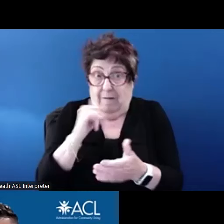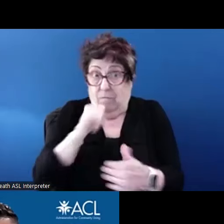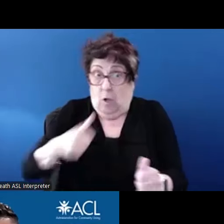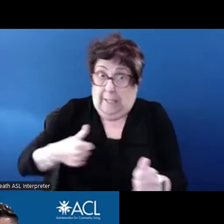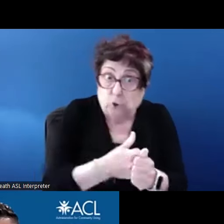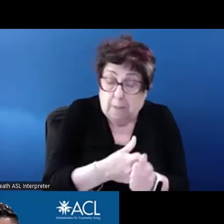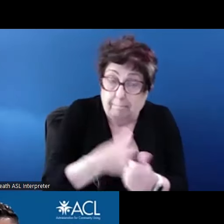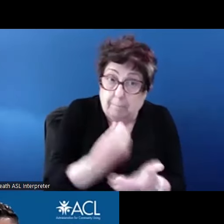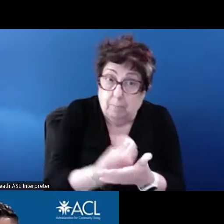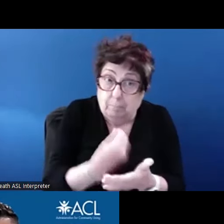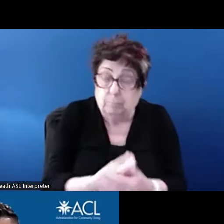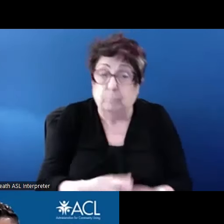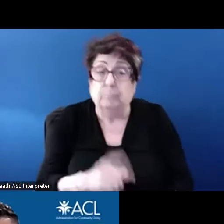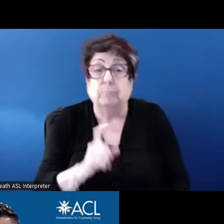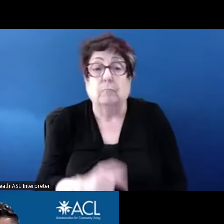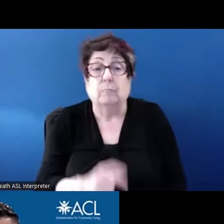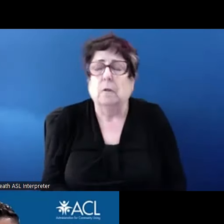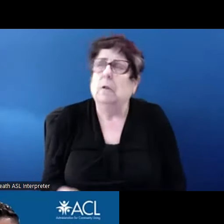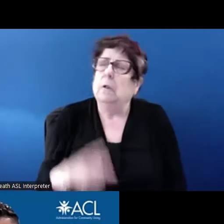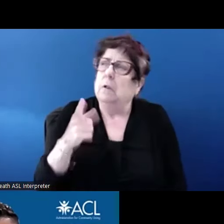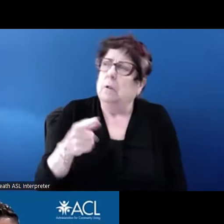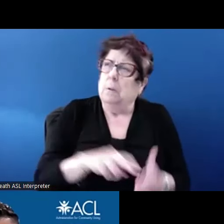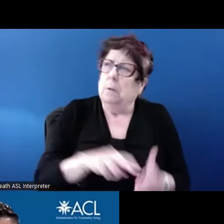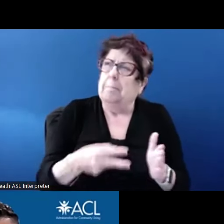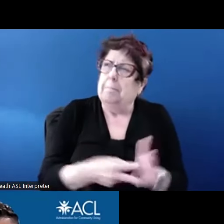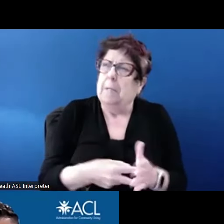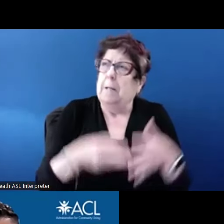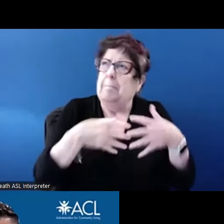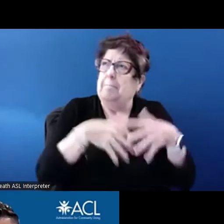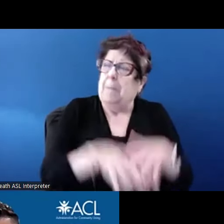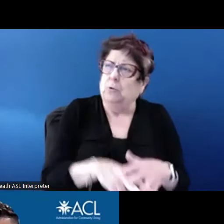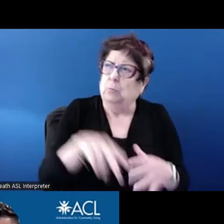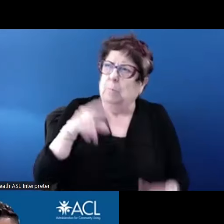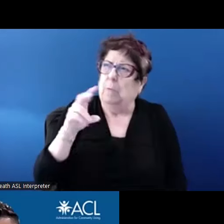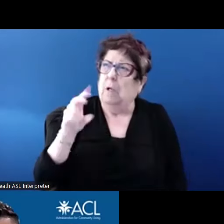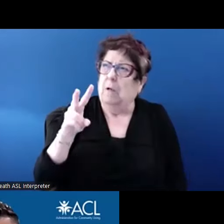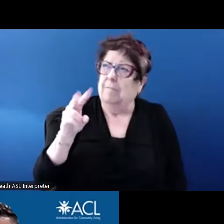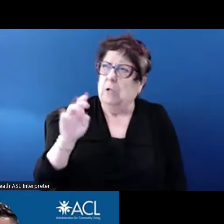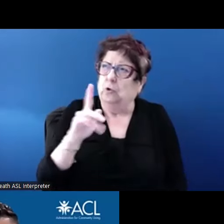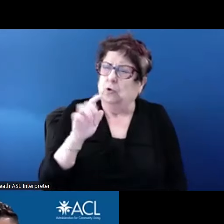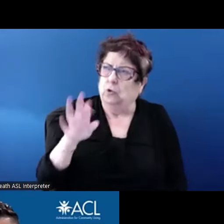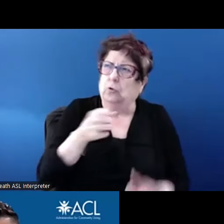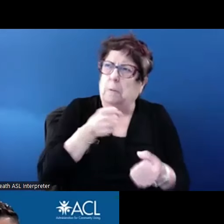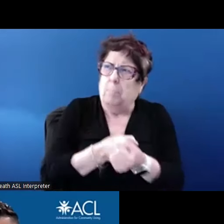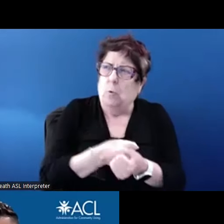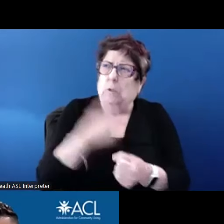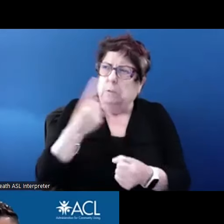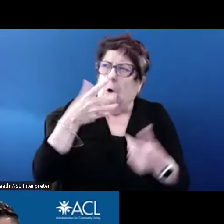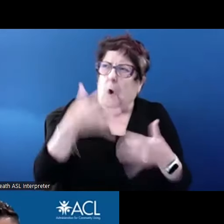In other words, can mainstream voucher support someone who is in a home but needs rental assistance to stay in the